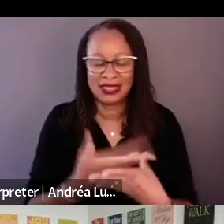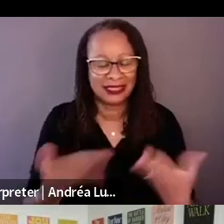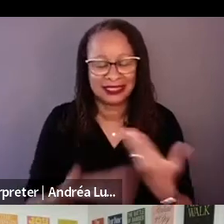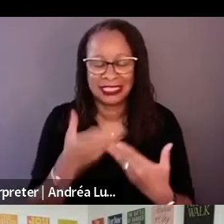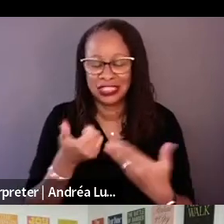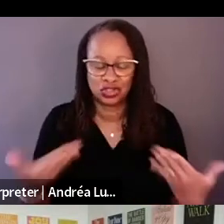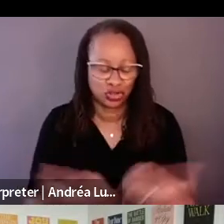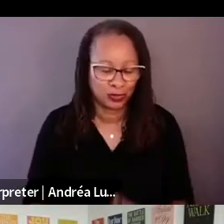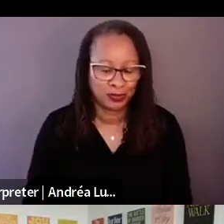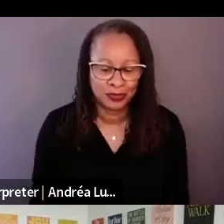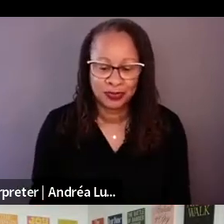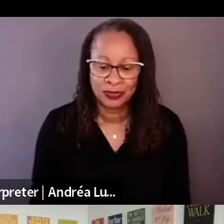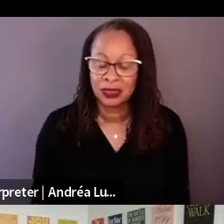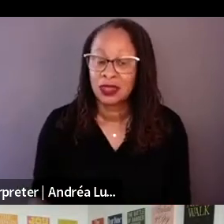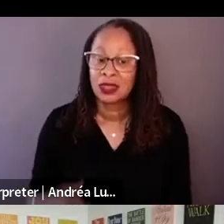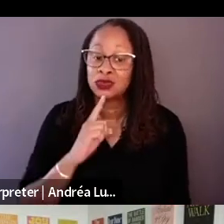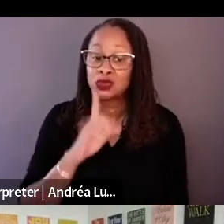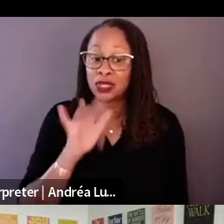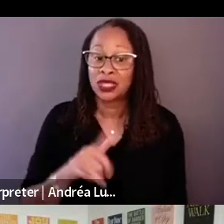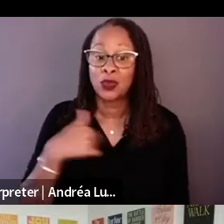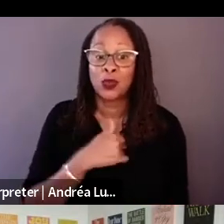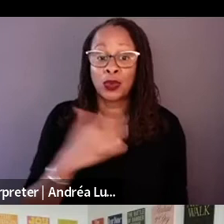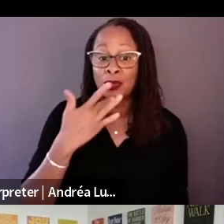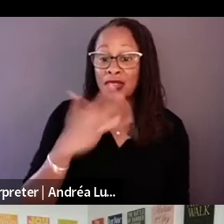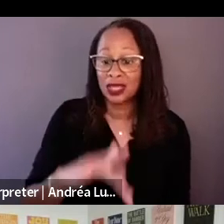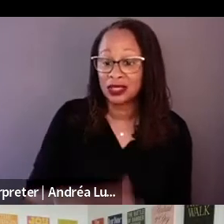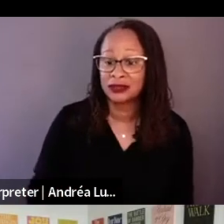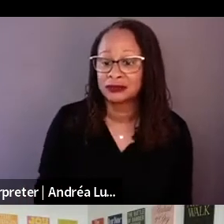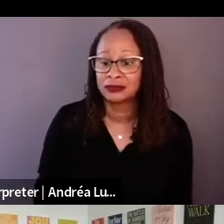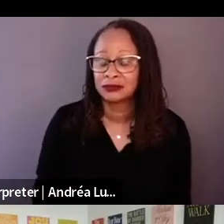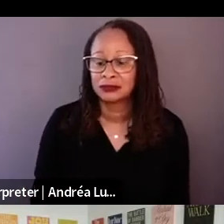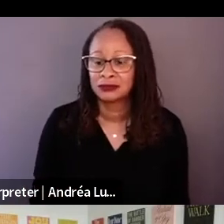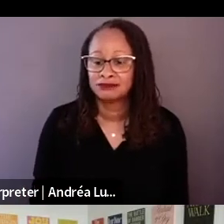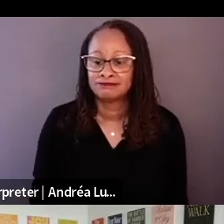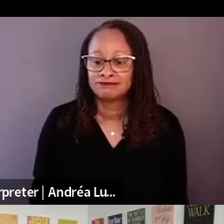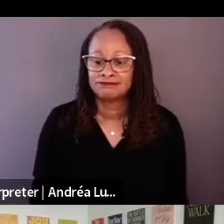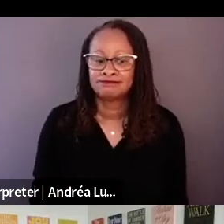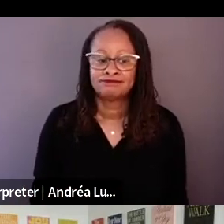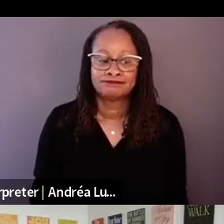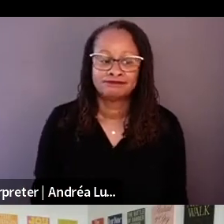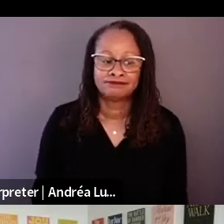It's a mutual friends of Chad cob and Daniel and myself Charles.